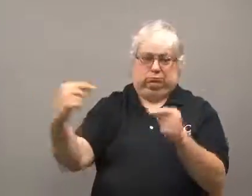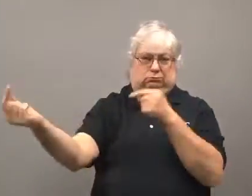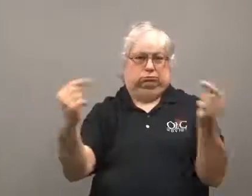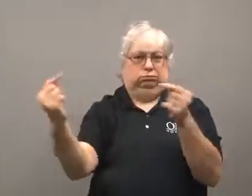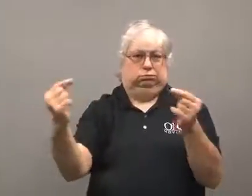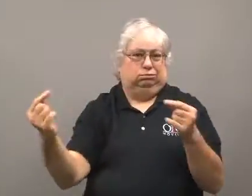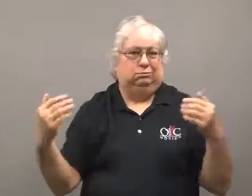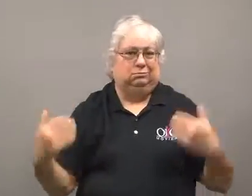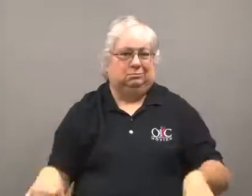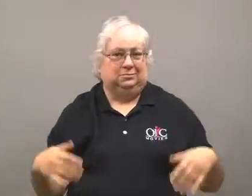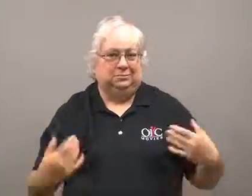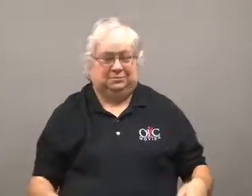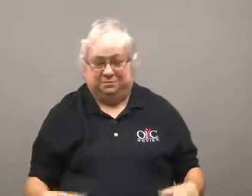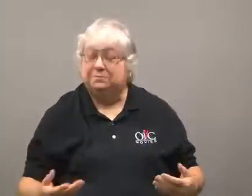The two sides were at odds.